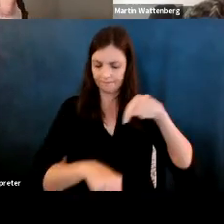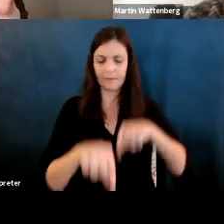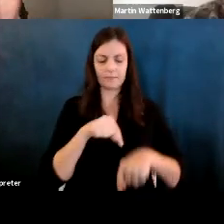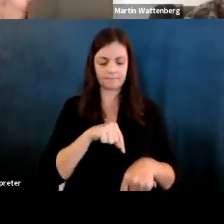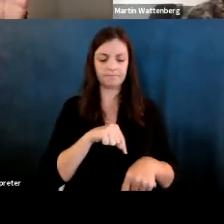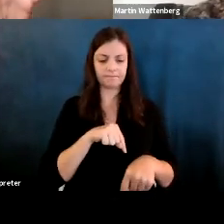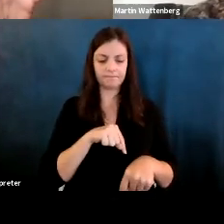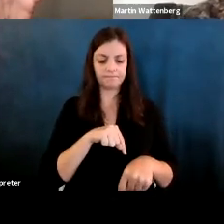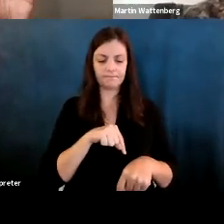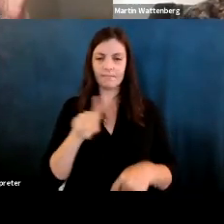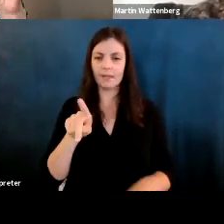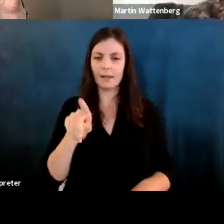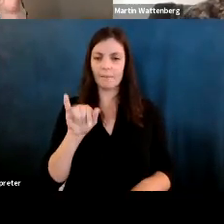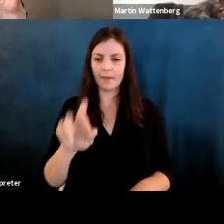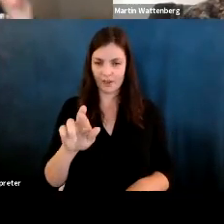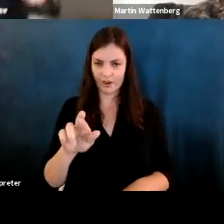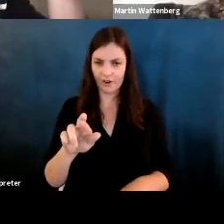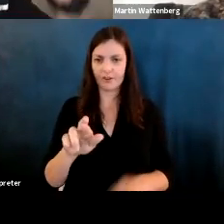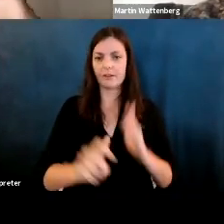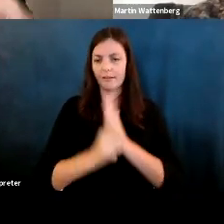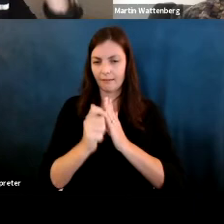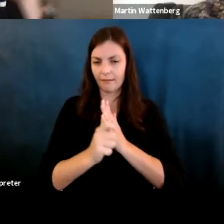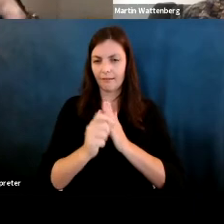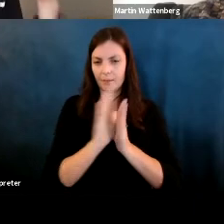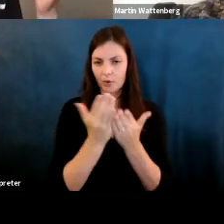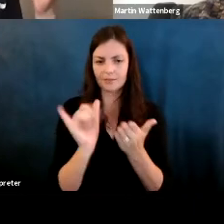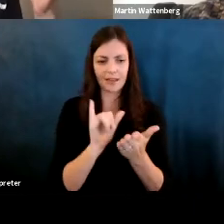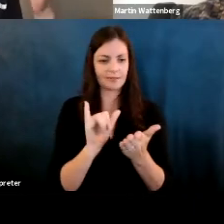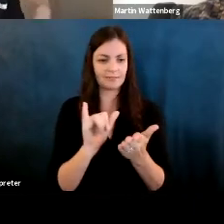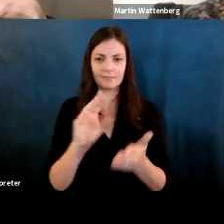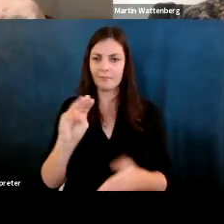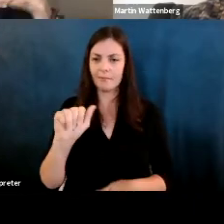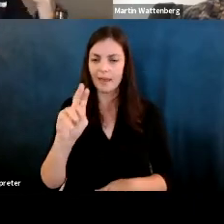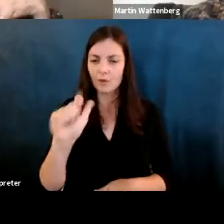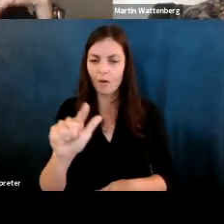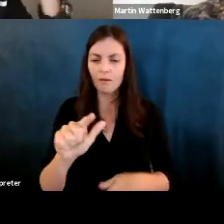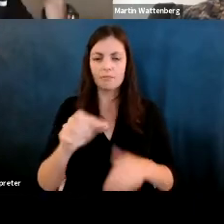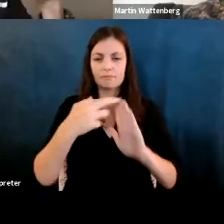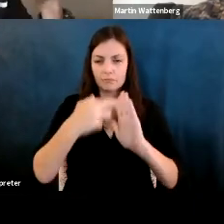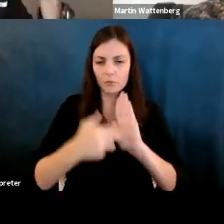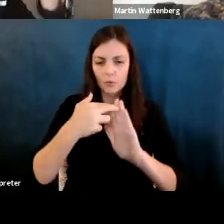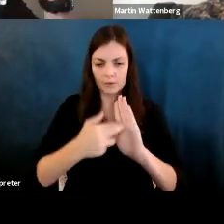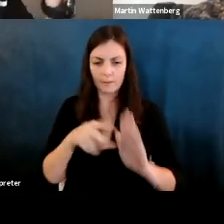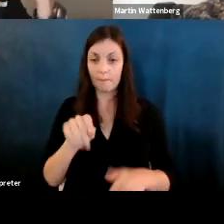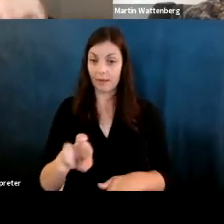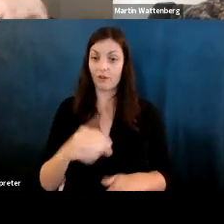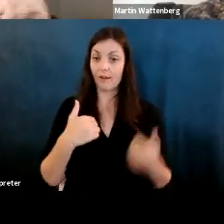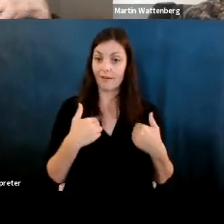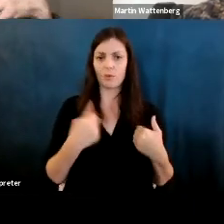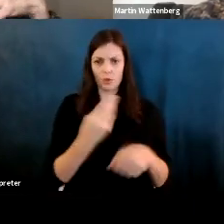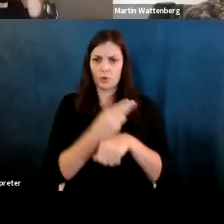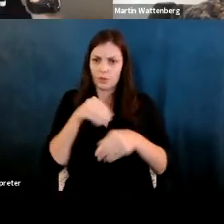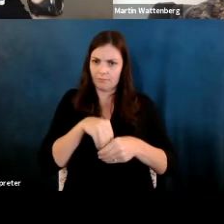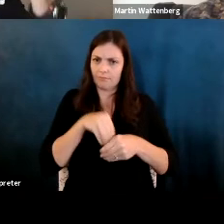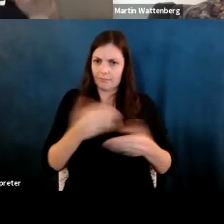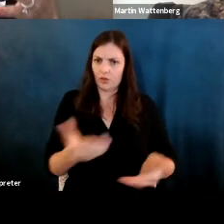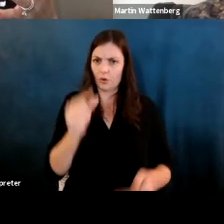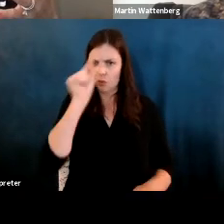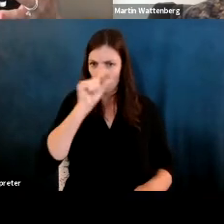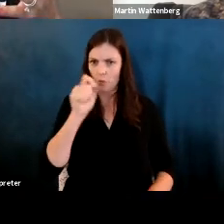Fernanda Viegas: This pair guidebook, which is a manual it's a set of guidelines that pair has put out we use it internally at Google and we also made it public.